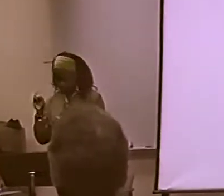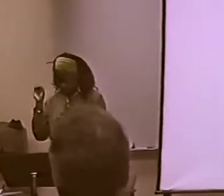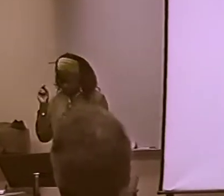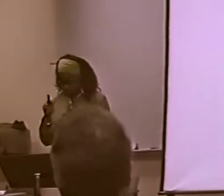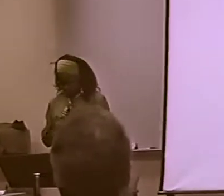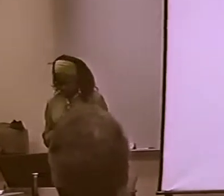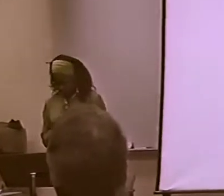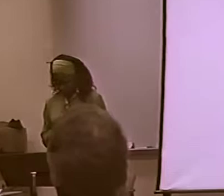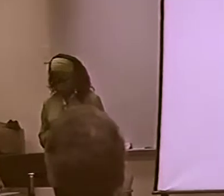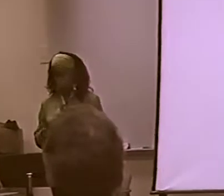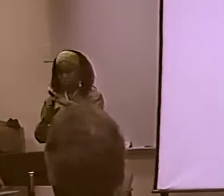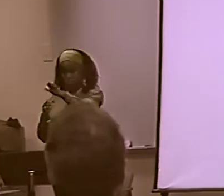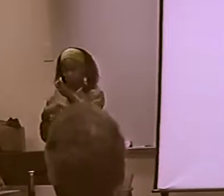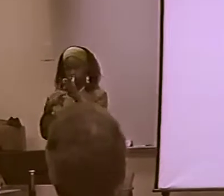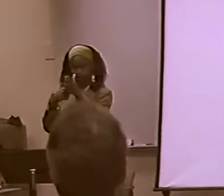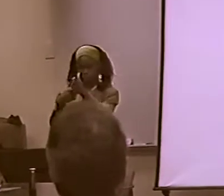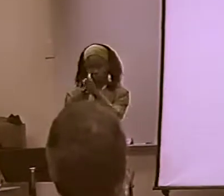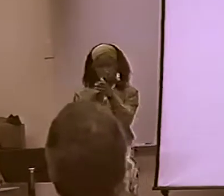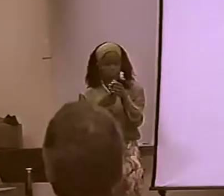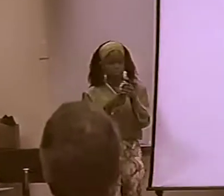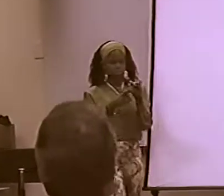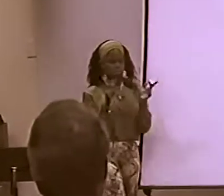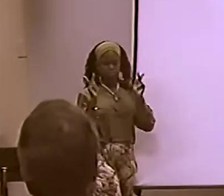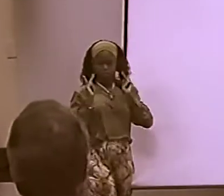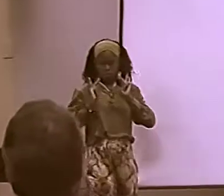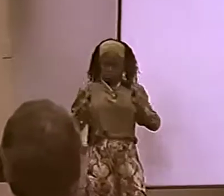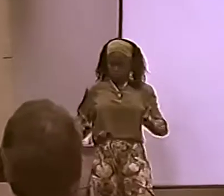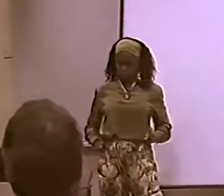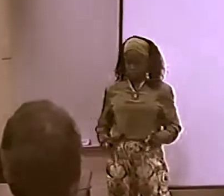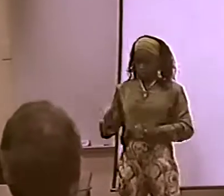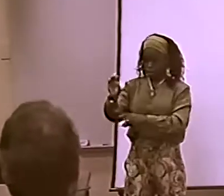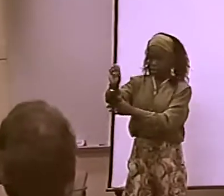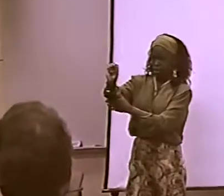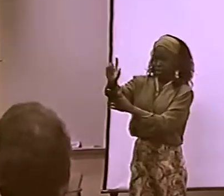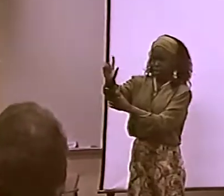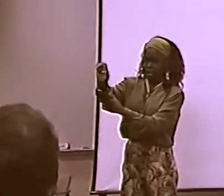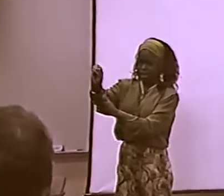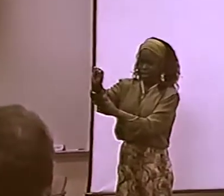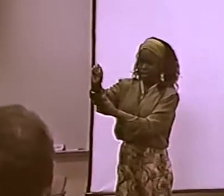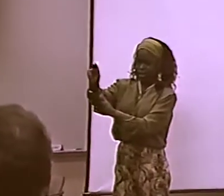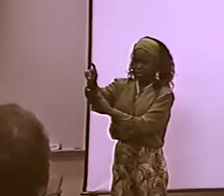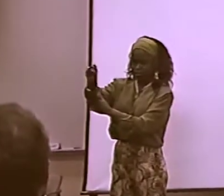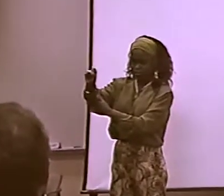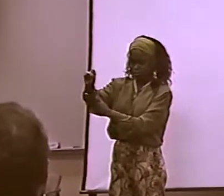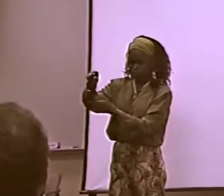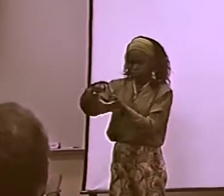NOW I WANT TO SHOW YOU A VIDEO THAT'S A VERY RECENT PERFORMANCE.